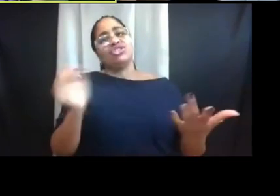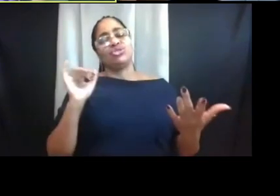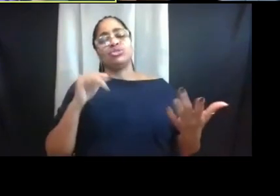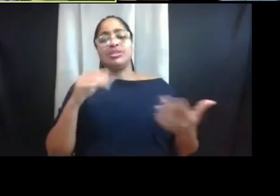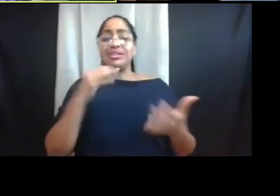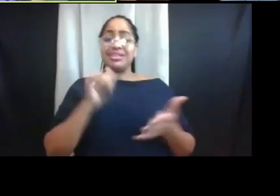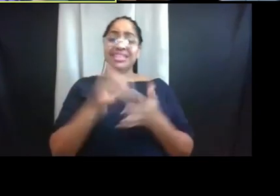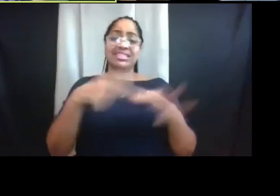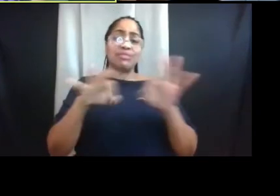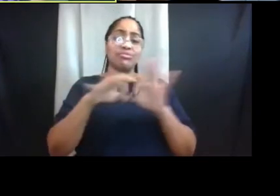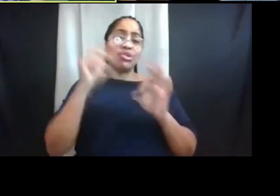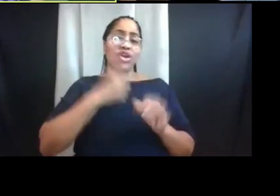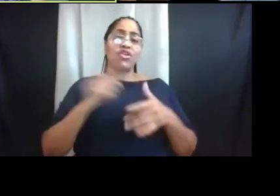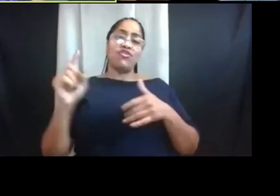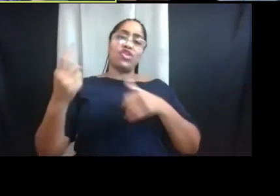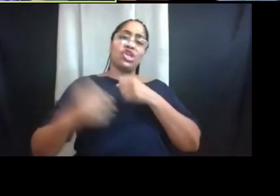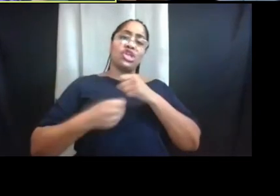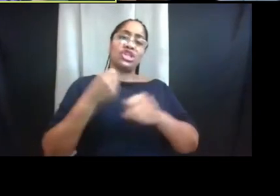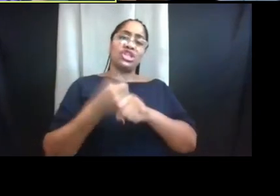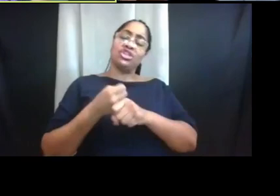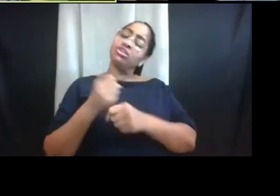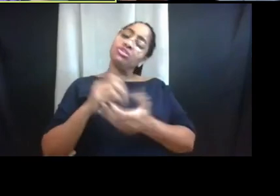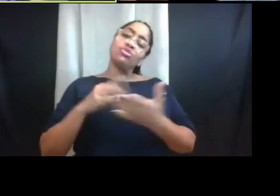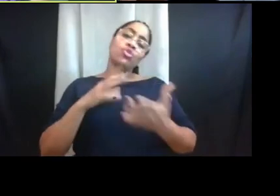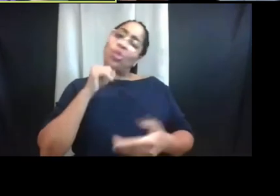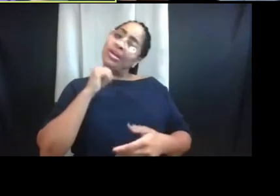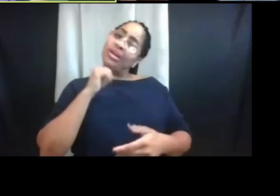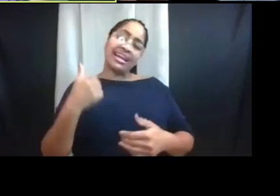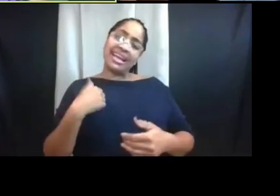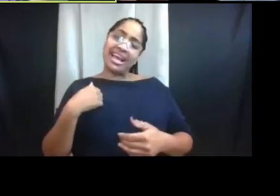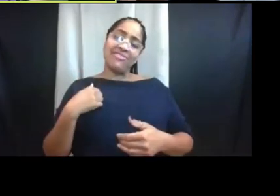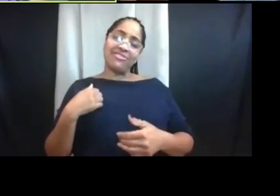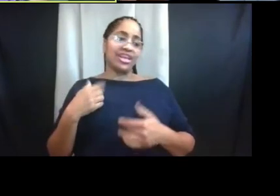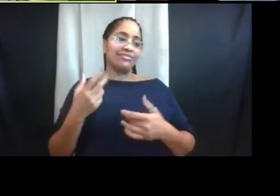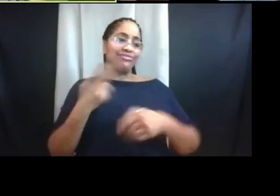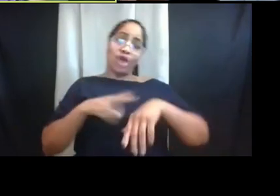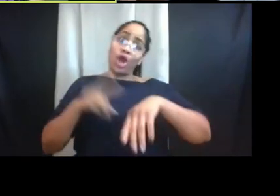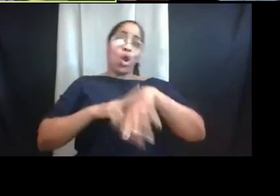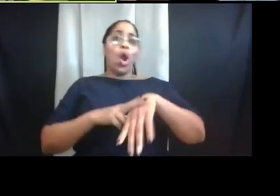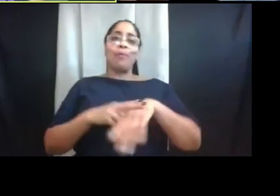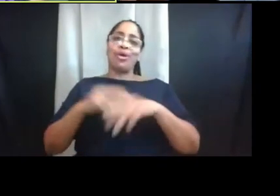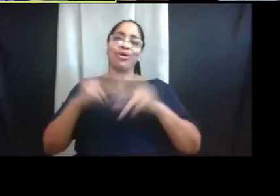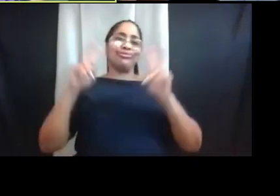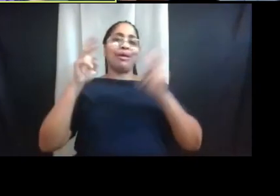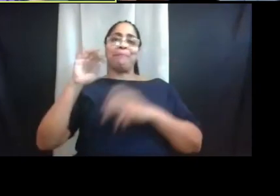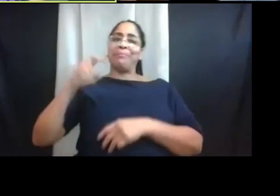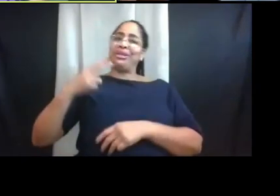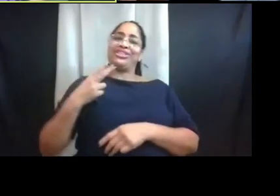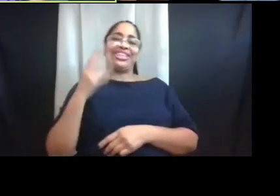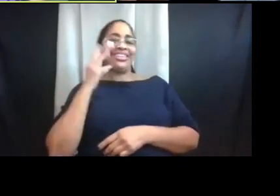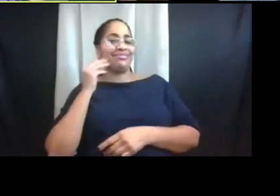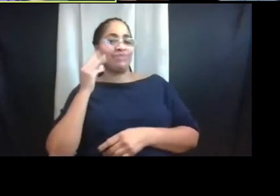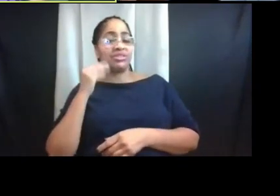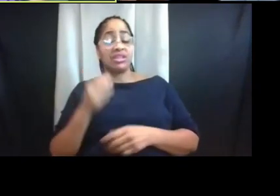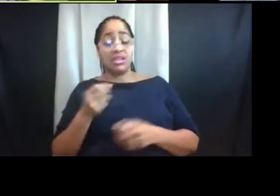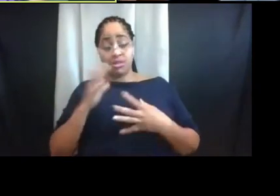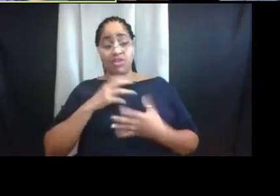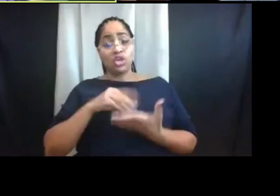who haven't had the typical Michigan experience. Many students do use and benefit from our counseling services.